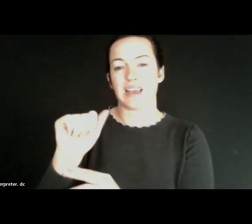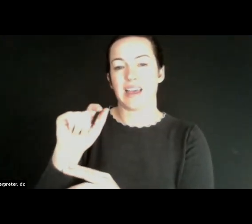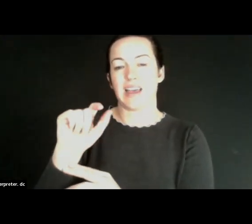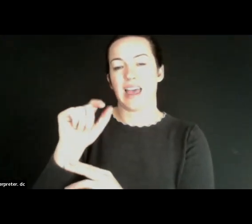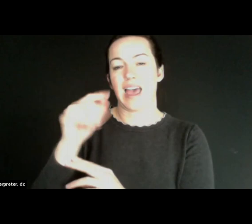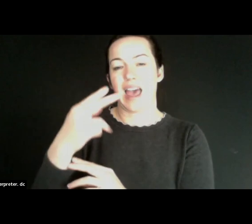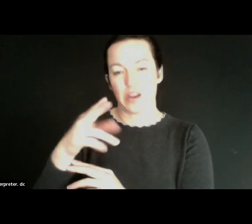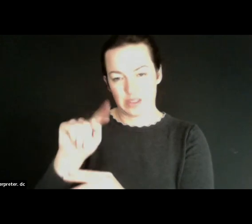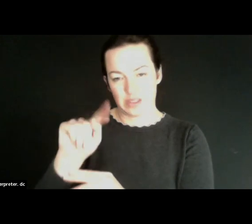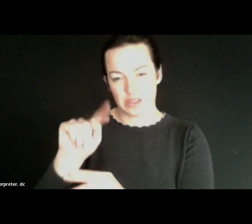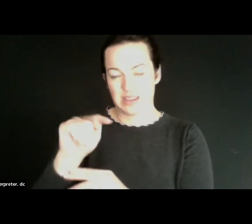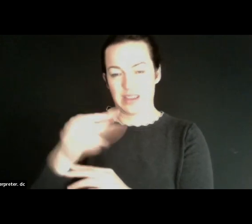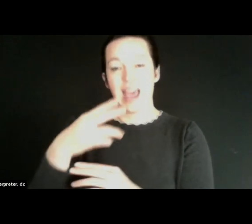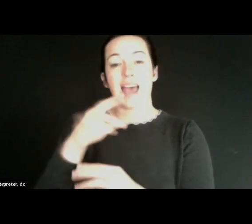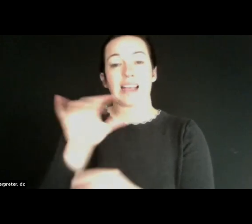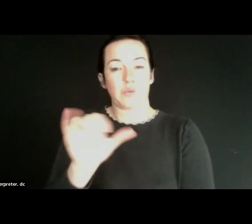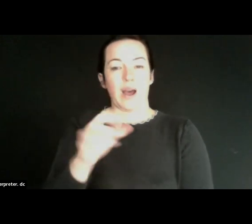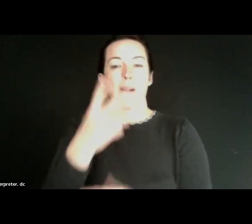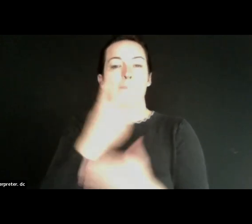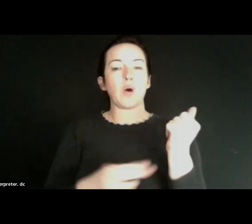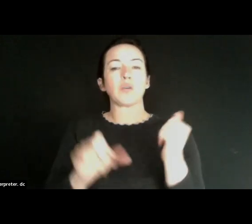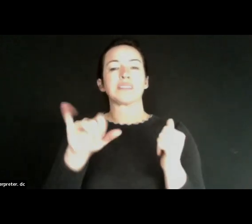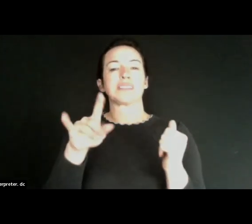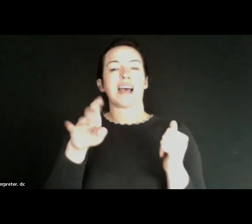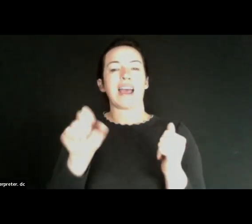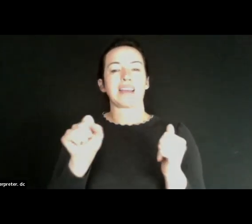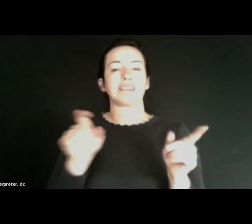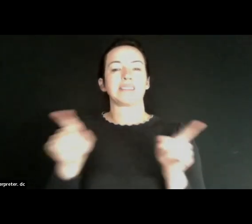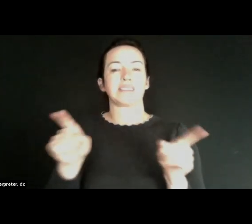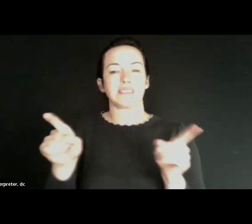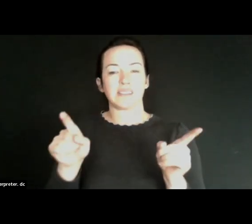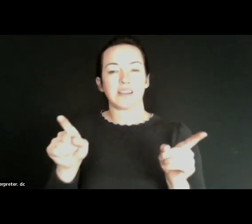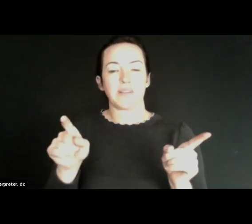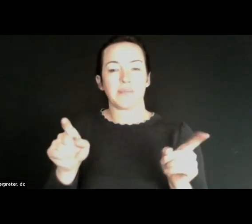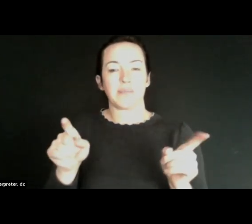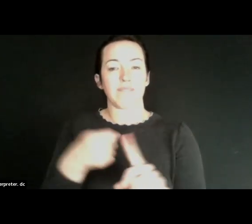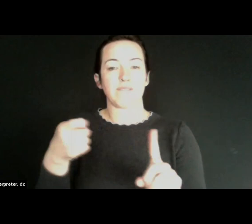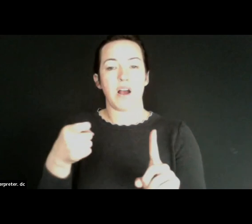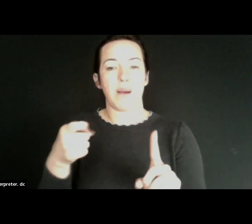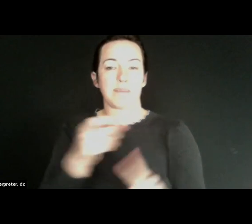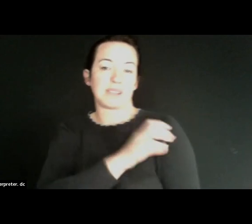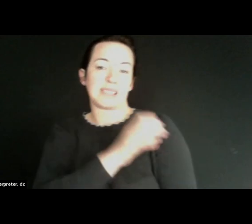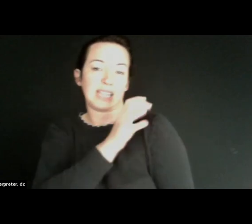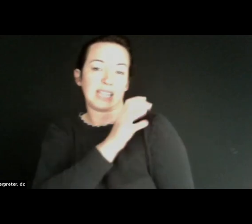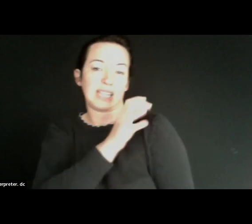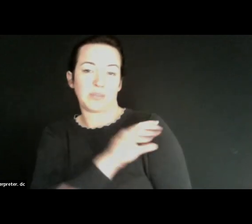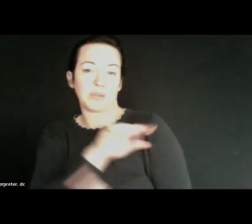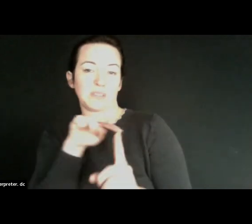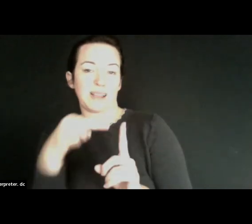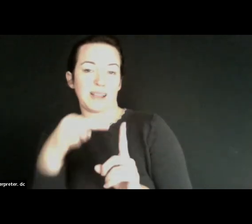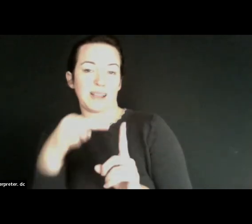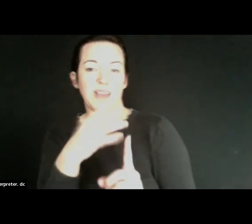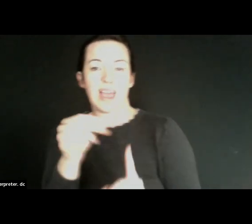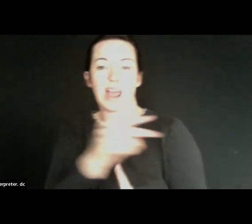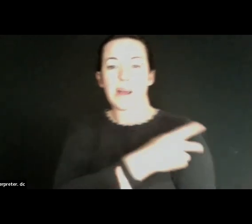learned is on both sides of, not only as from the clinical perspective and the patient perspective.